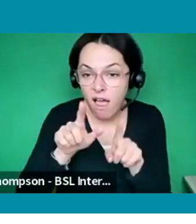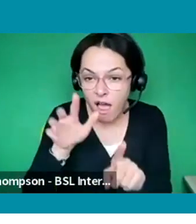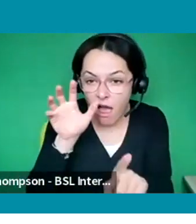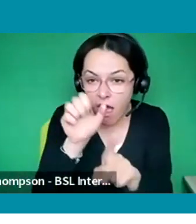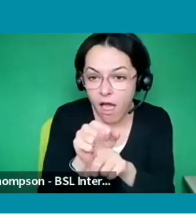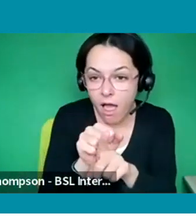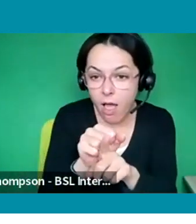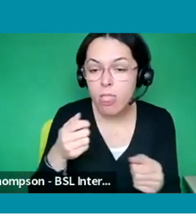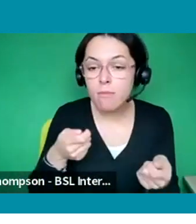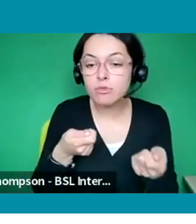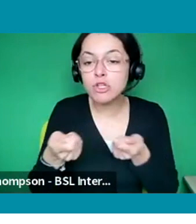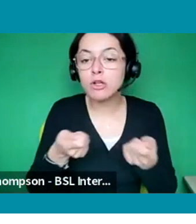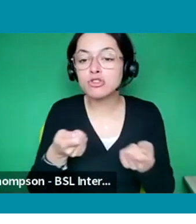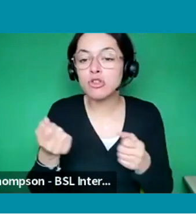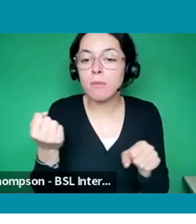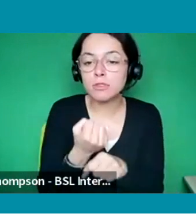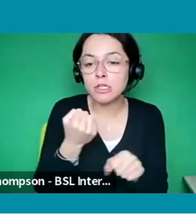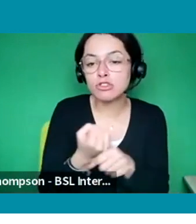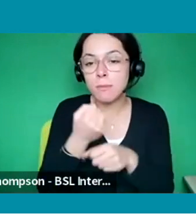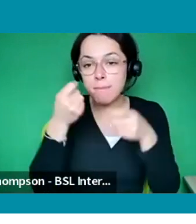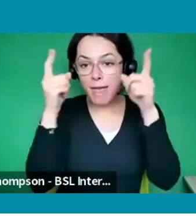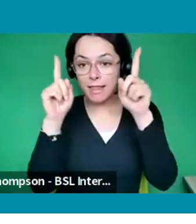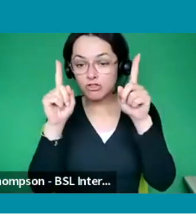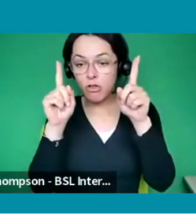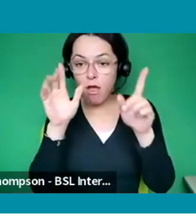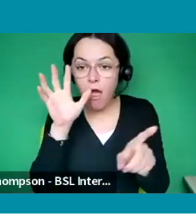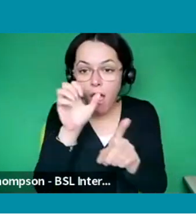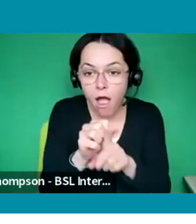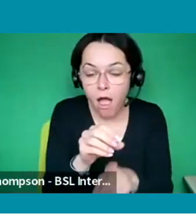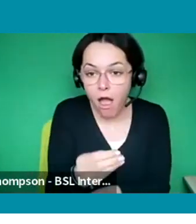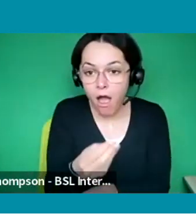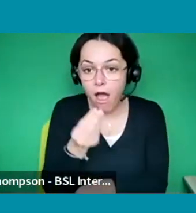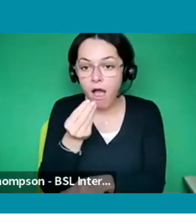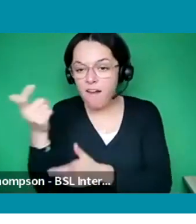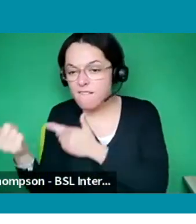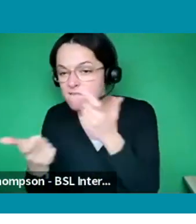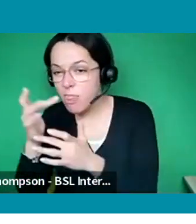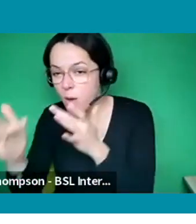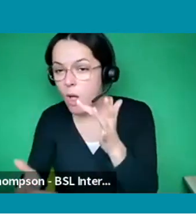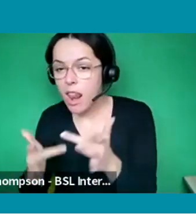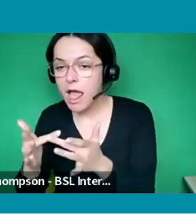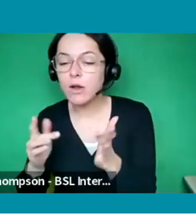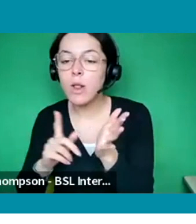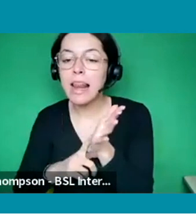can find an email address for that company or anything and just send them an email. But make sure you ask the question to set up a chat.